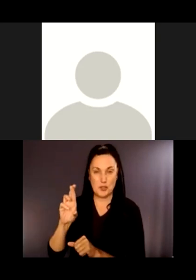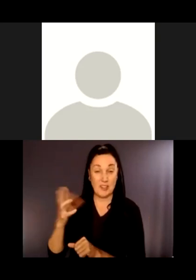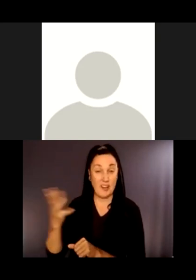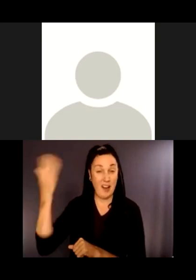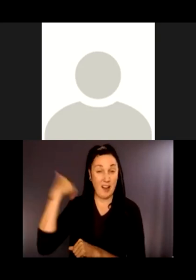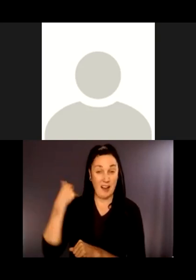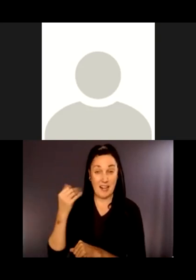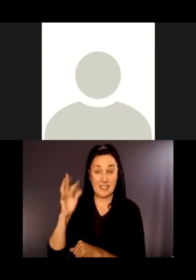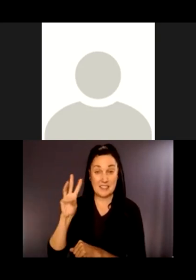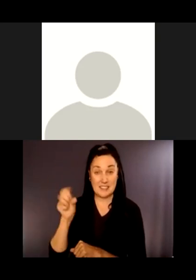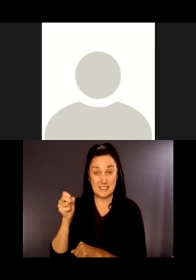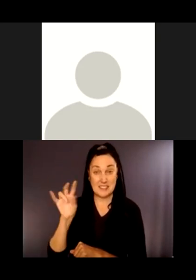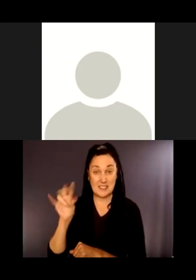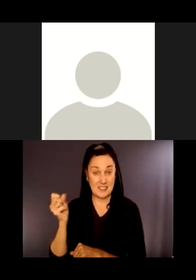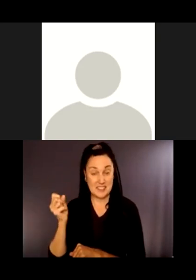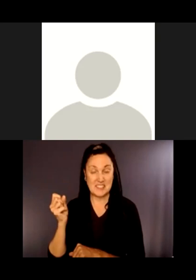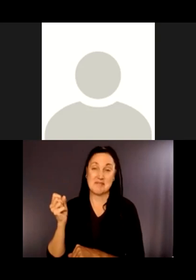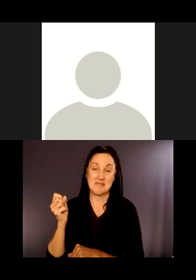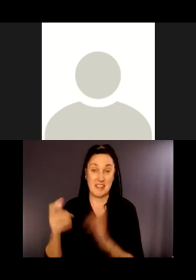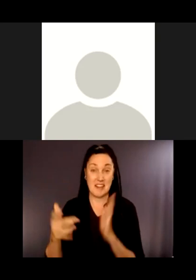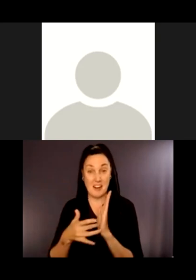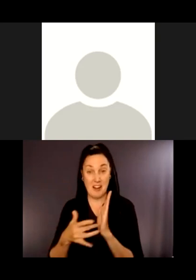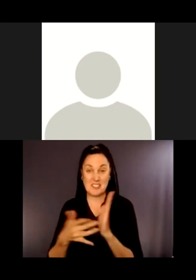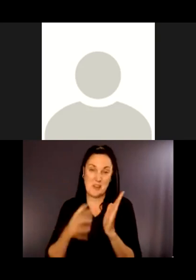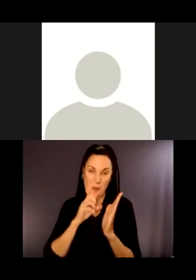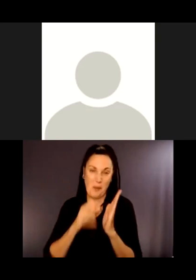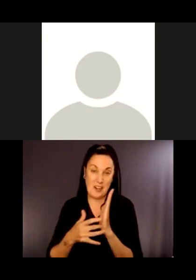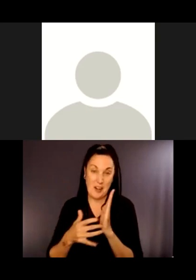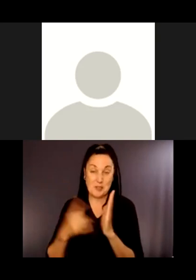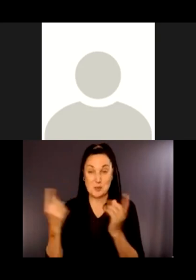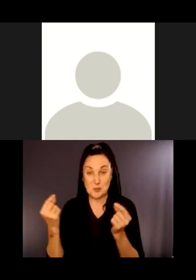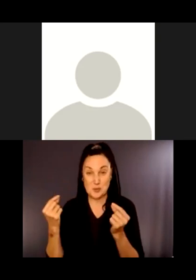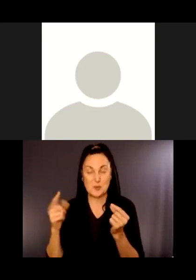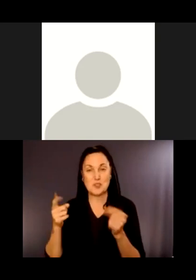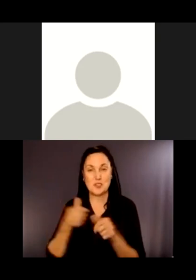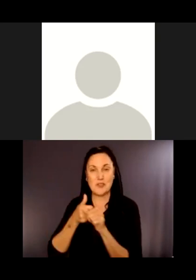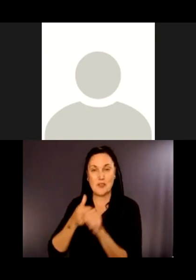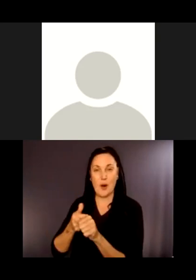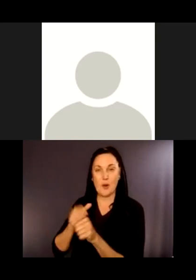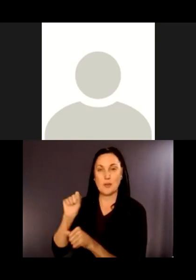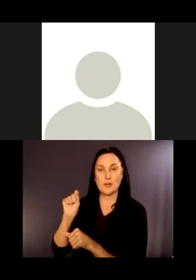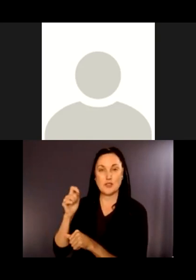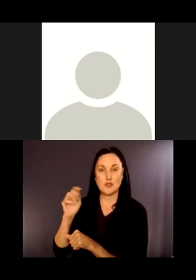they just dug a hole in the ground and dropped the pipe in and followed the stream bed. The creek has changed.